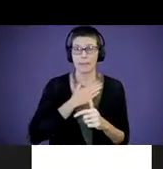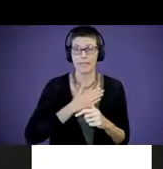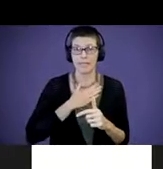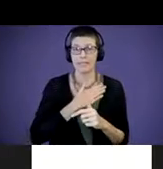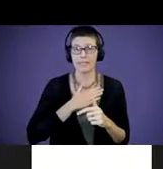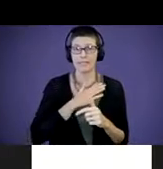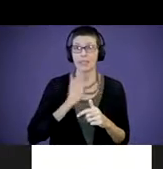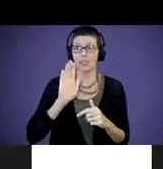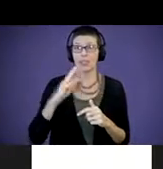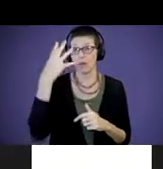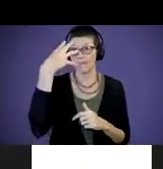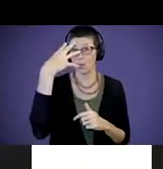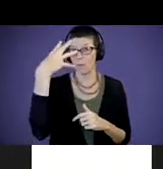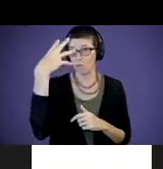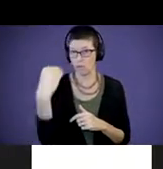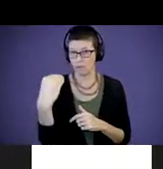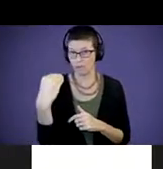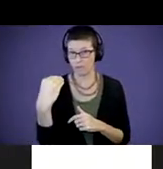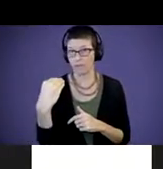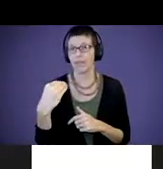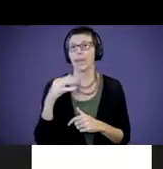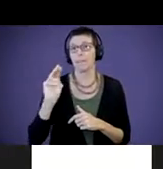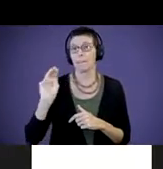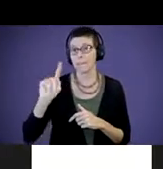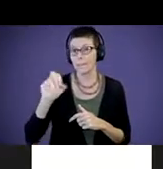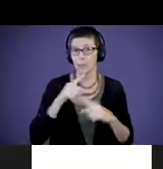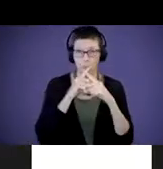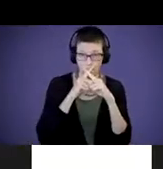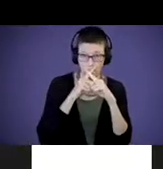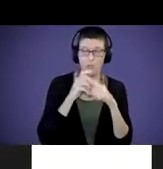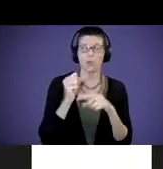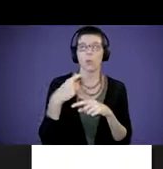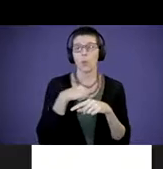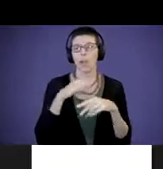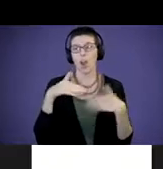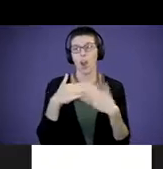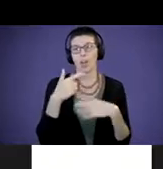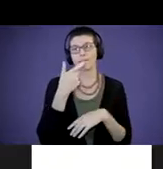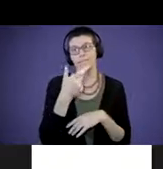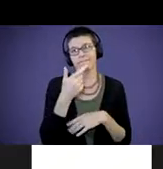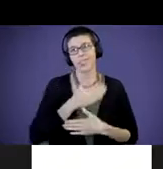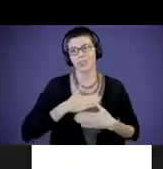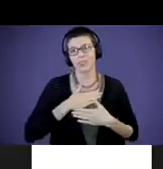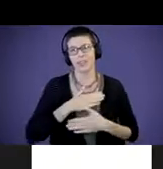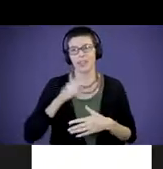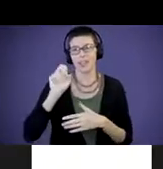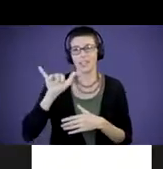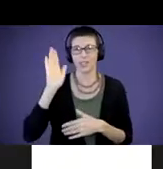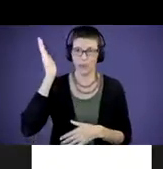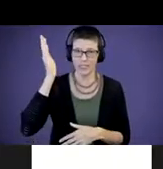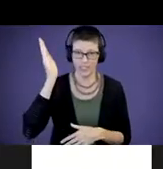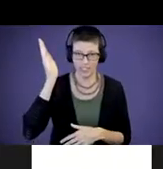your videos and mute yourself so that we can all enjoy Terry's presentation and questions can be